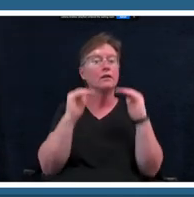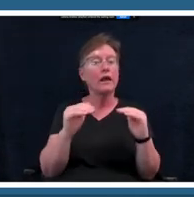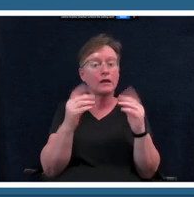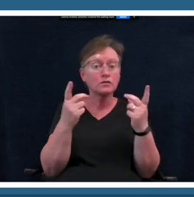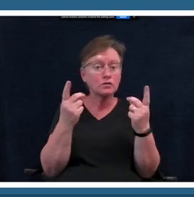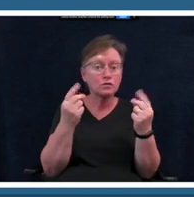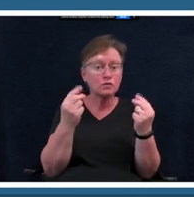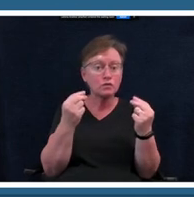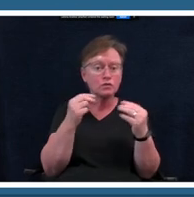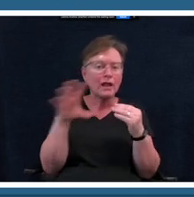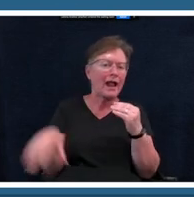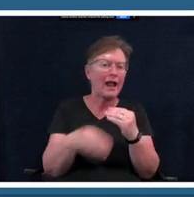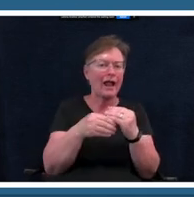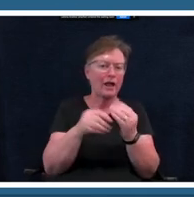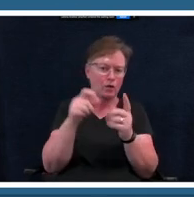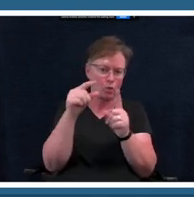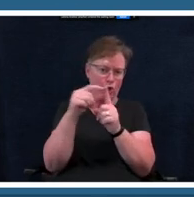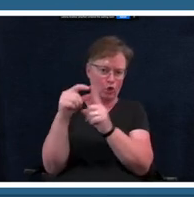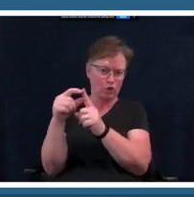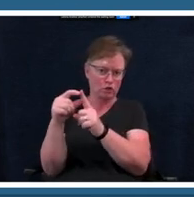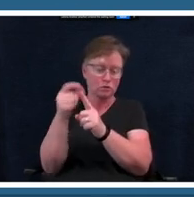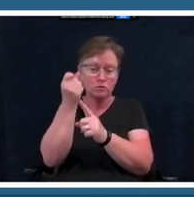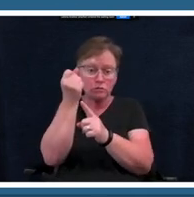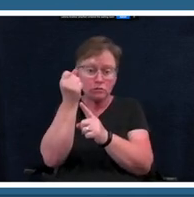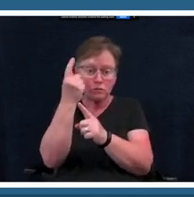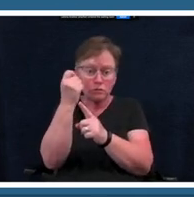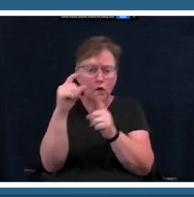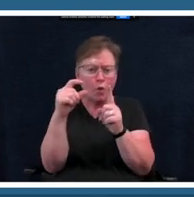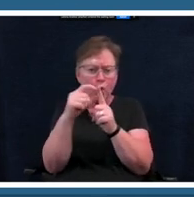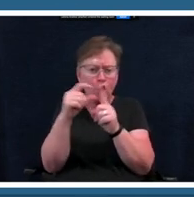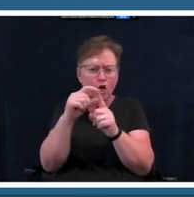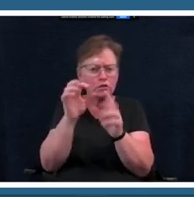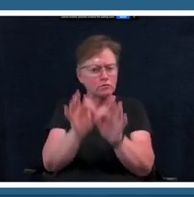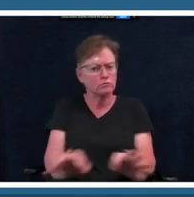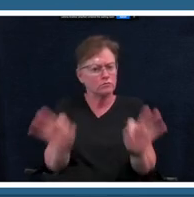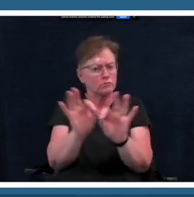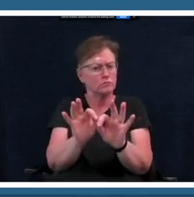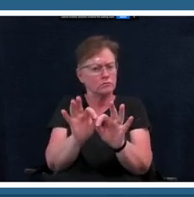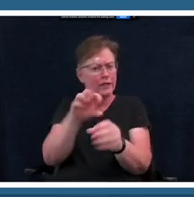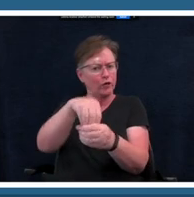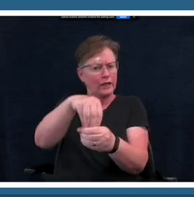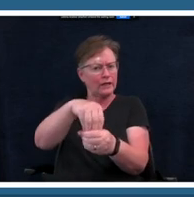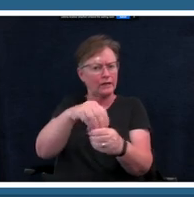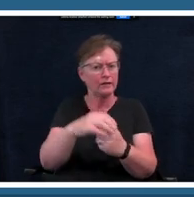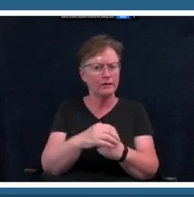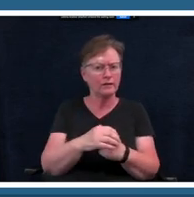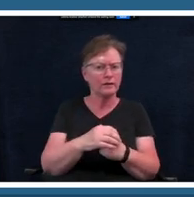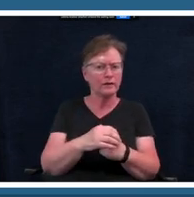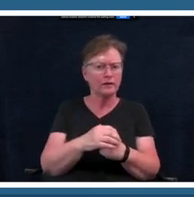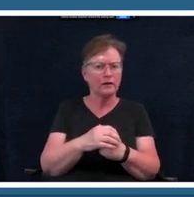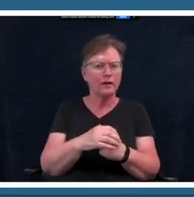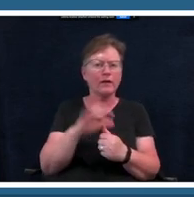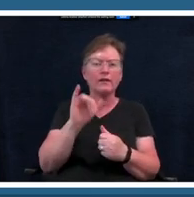this is the main ingredient so this is where that initial prompt of what do you